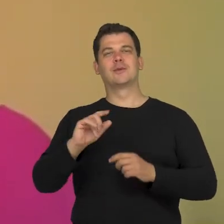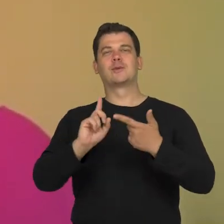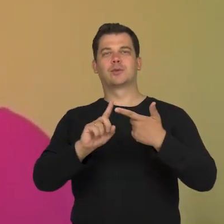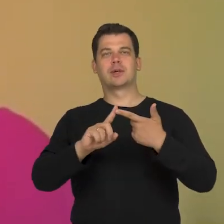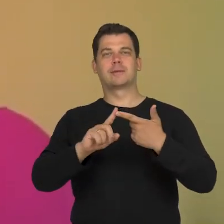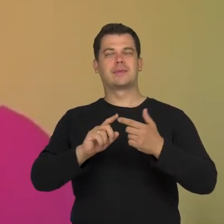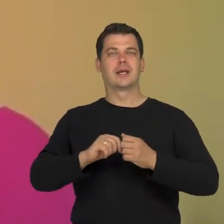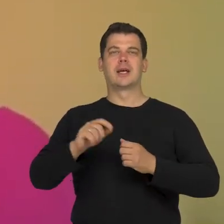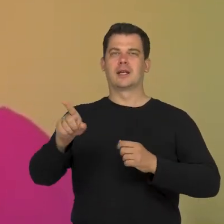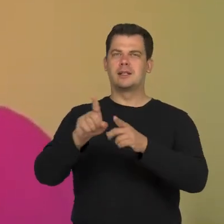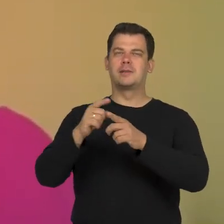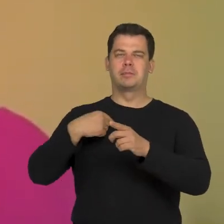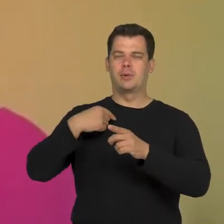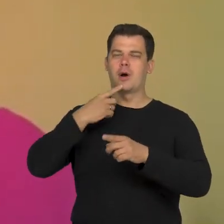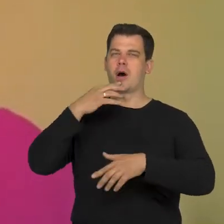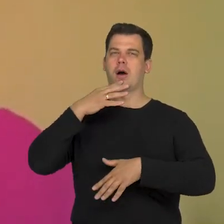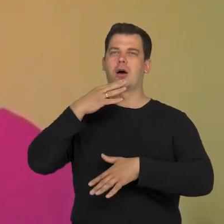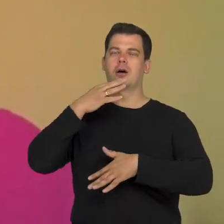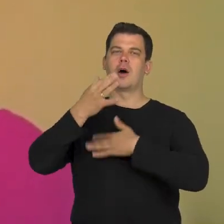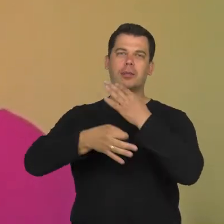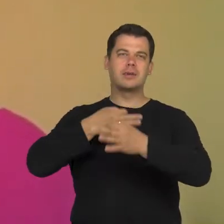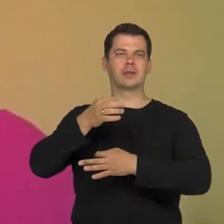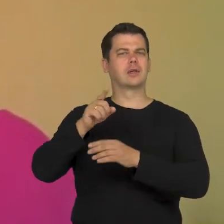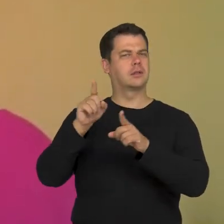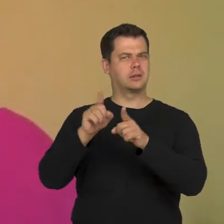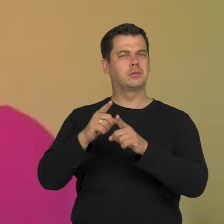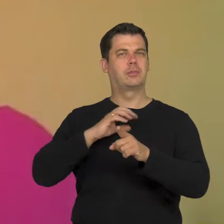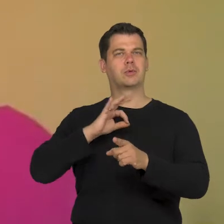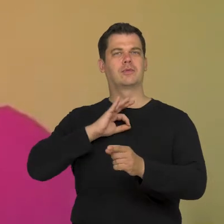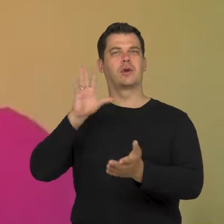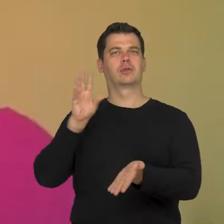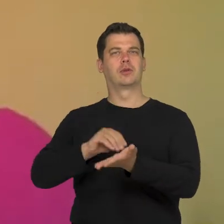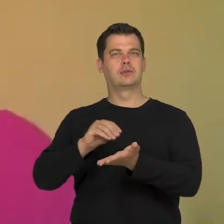we talked about experience in a situation